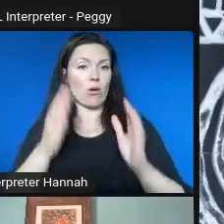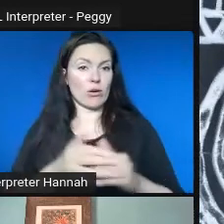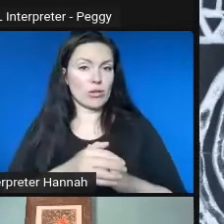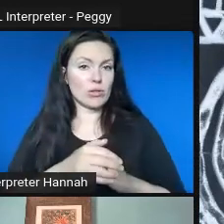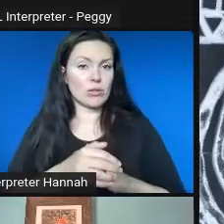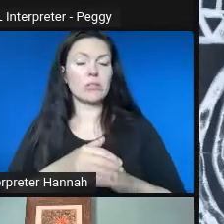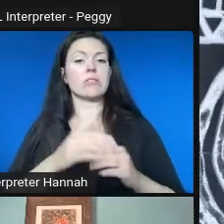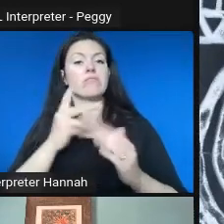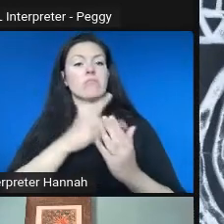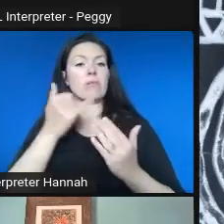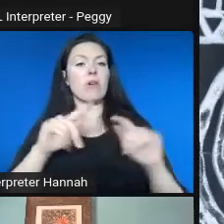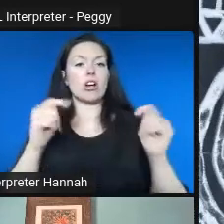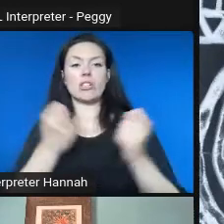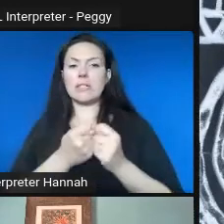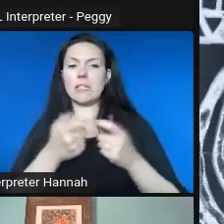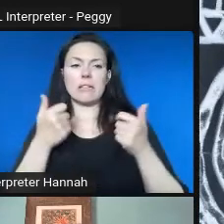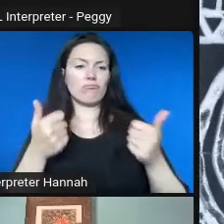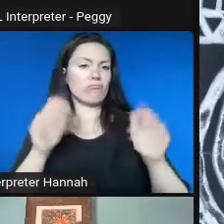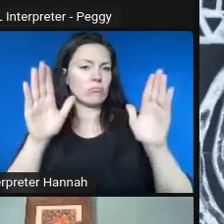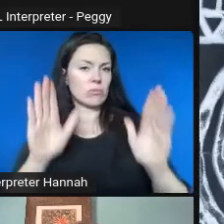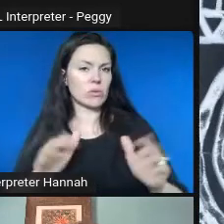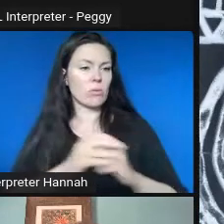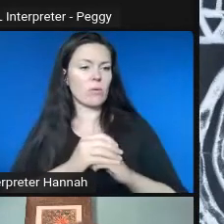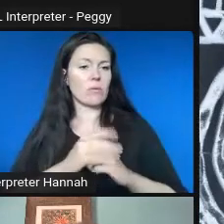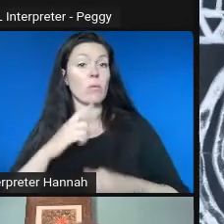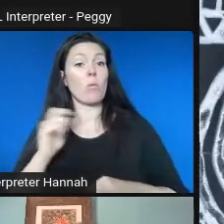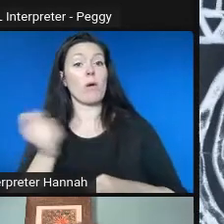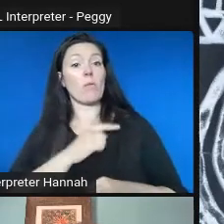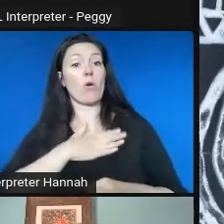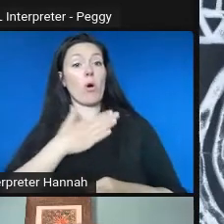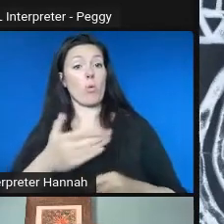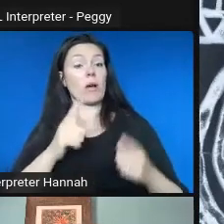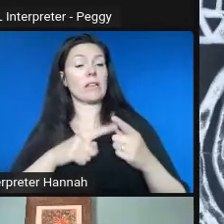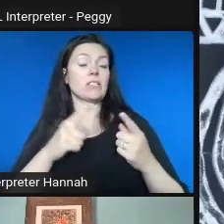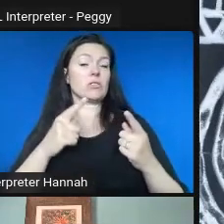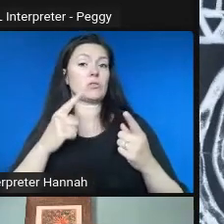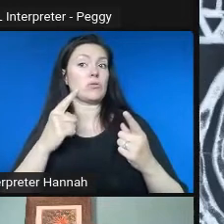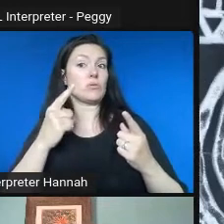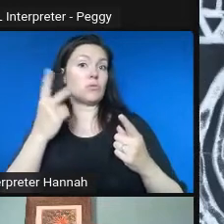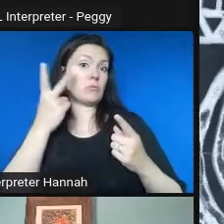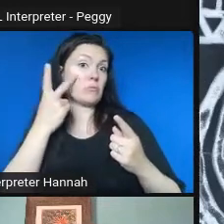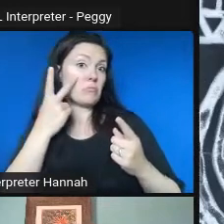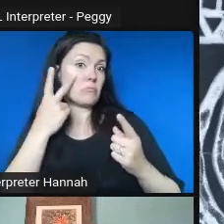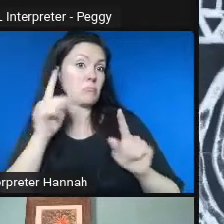We were all very willing to experiment with this and just kind of see what came out of it.